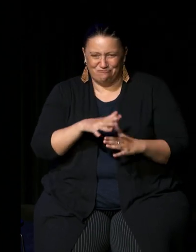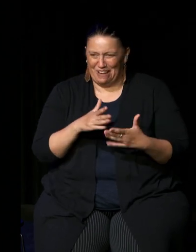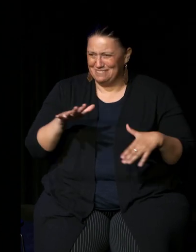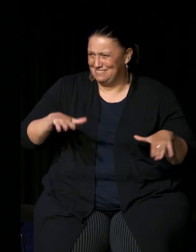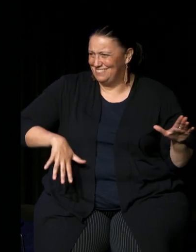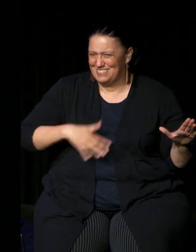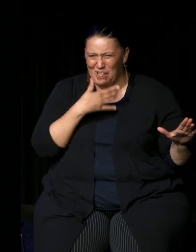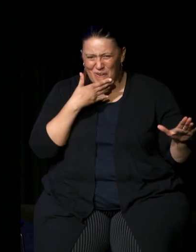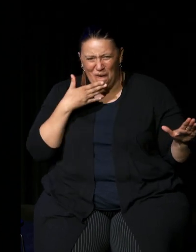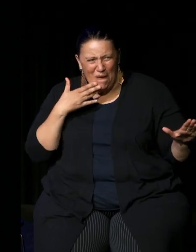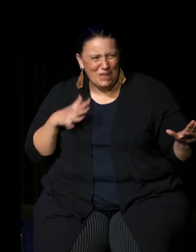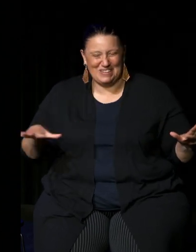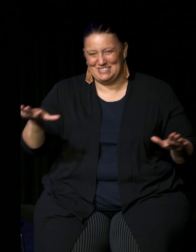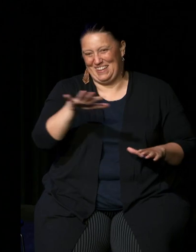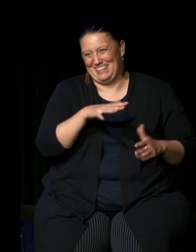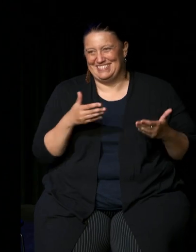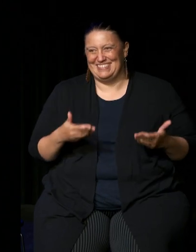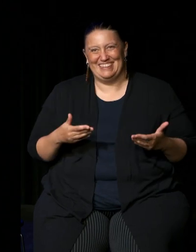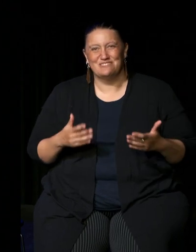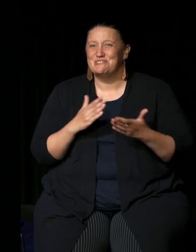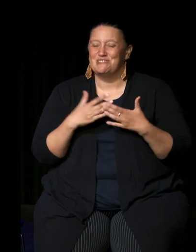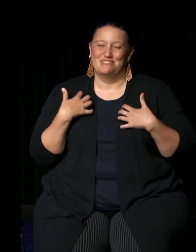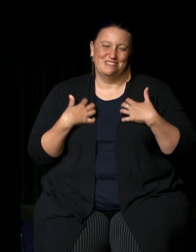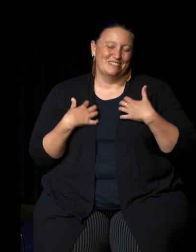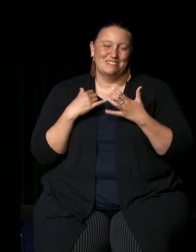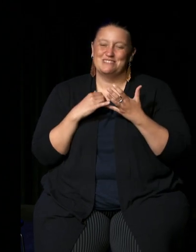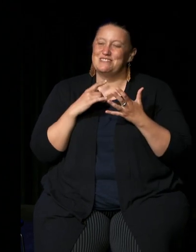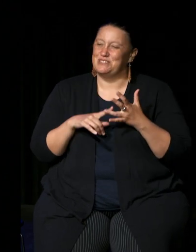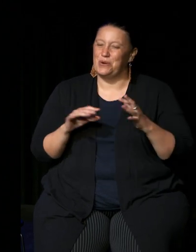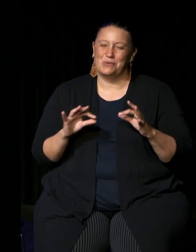space and place here it's um it's really so special so thanks very much for having me